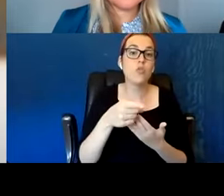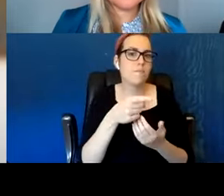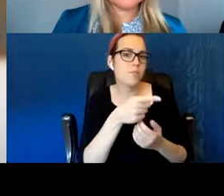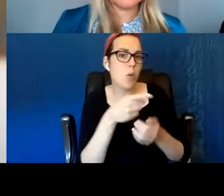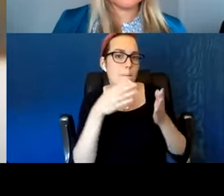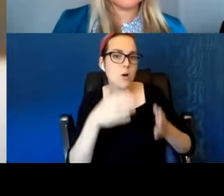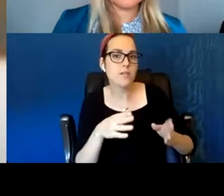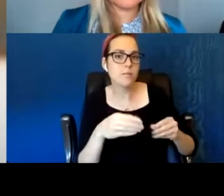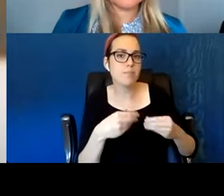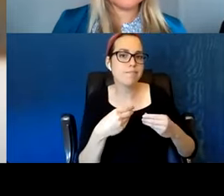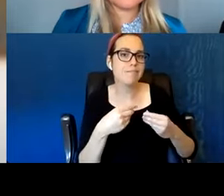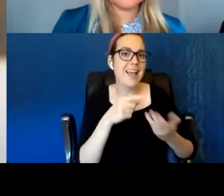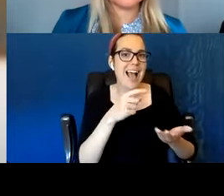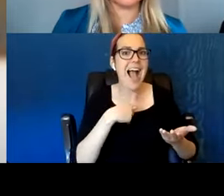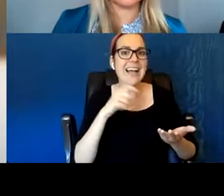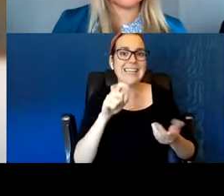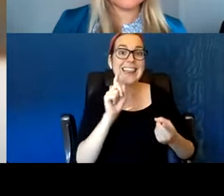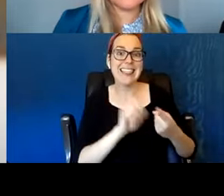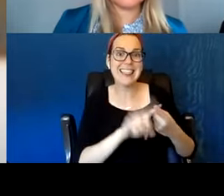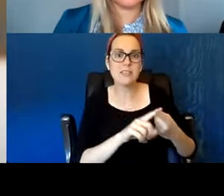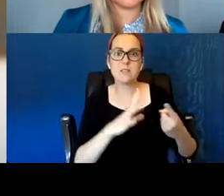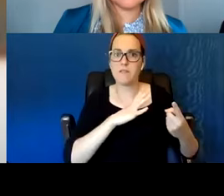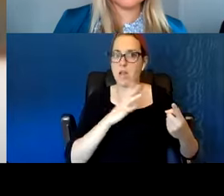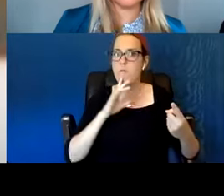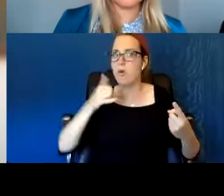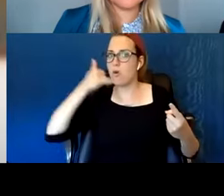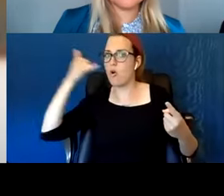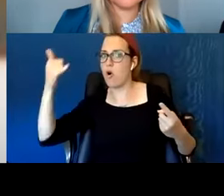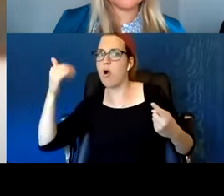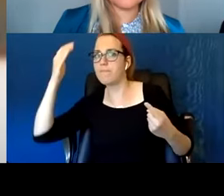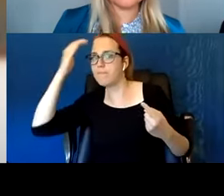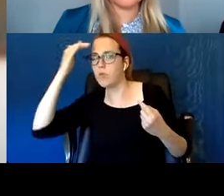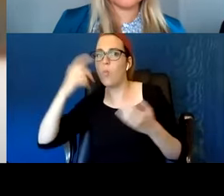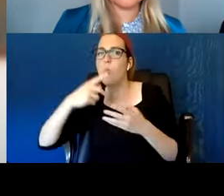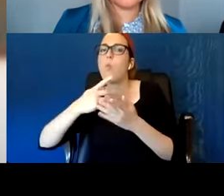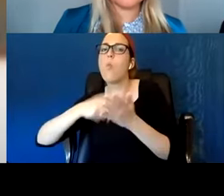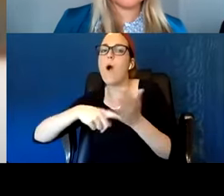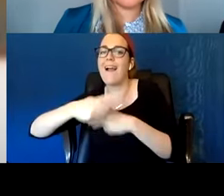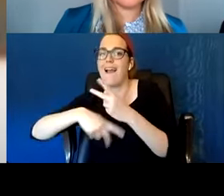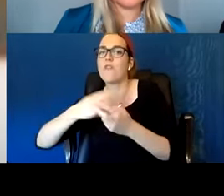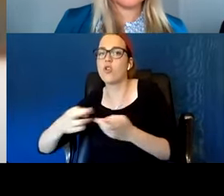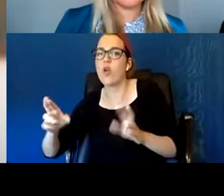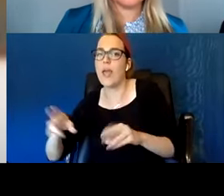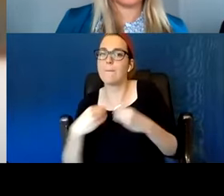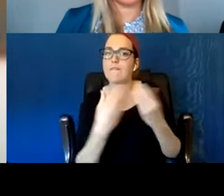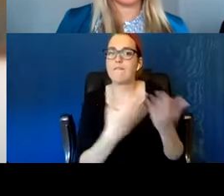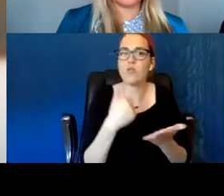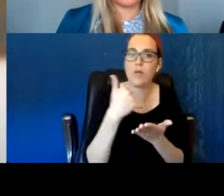and making sure that the client understands, and then let's go do it together. The first time we always do everything together,